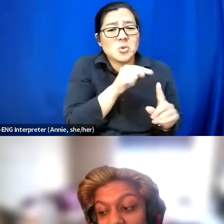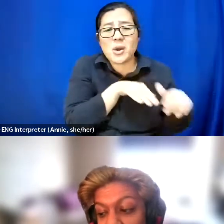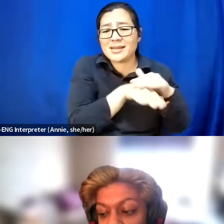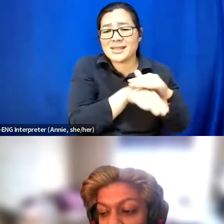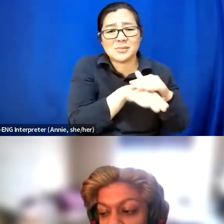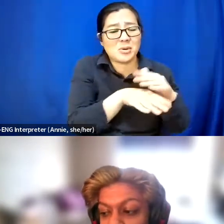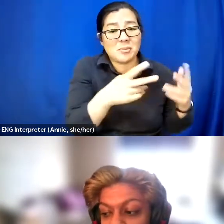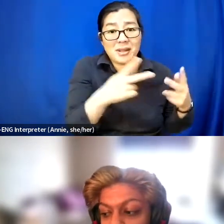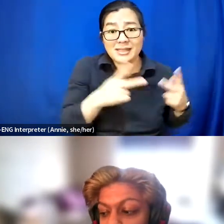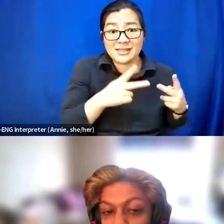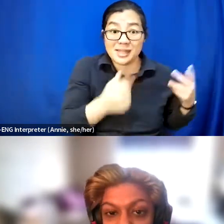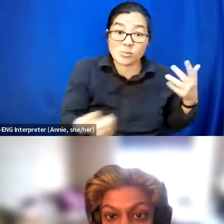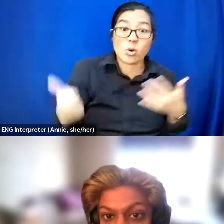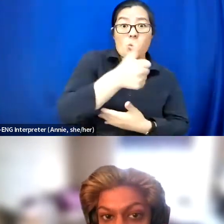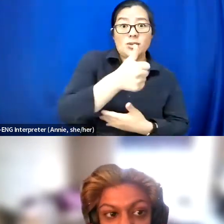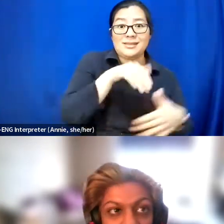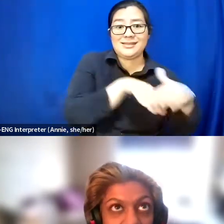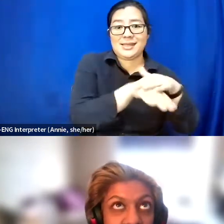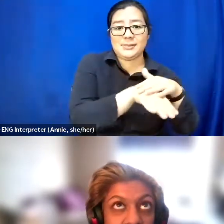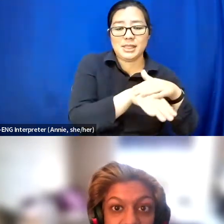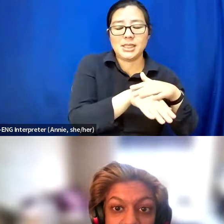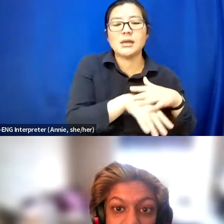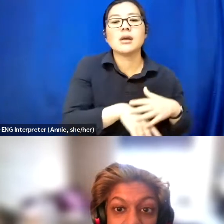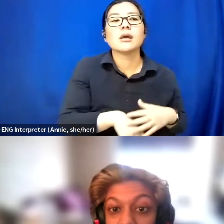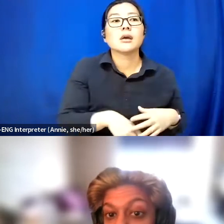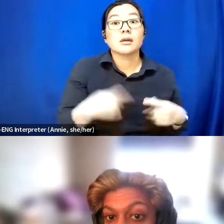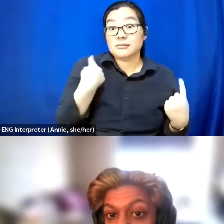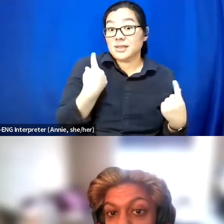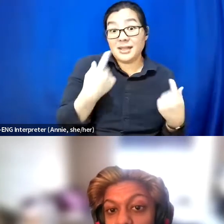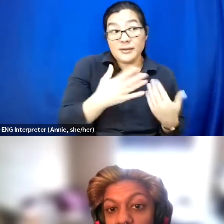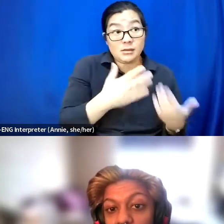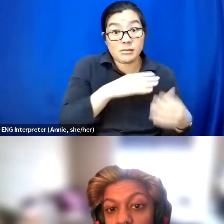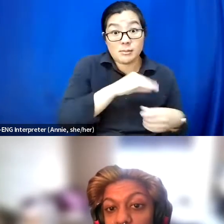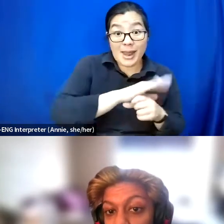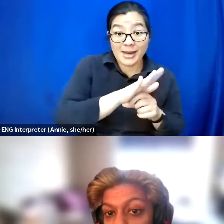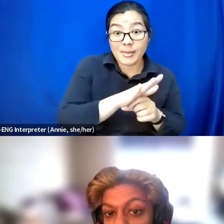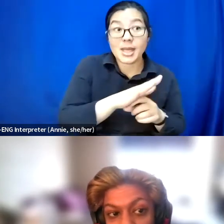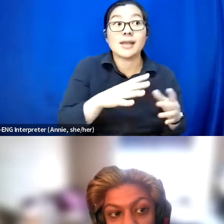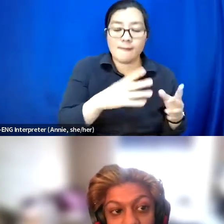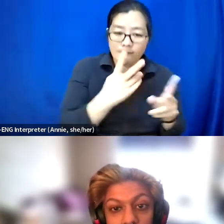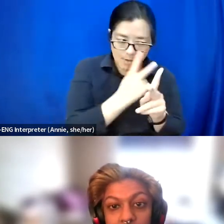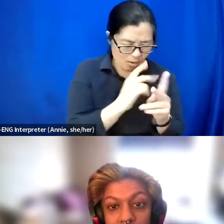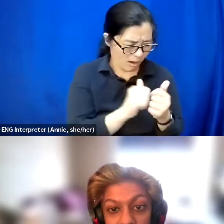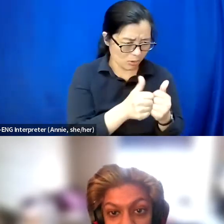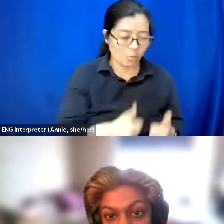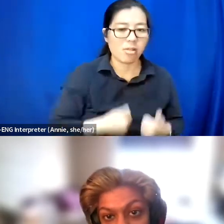And even with the pandemic, they figured out how to live stream performances from their venue.